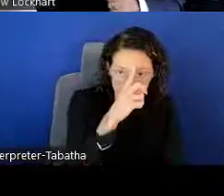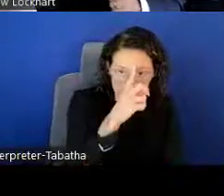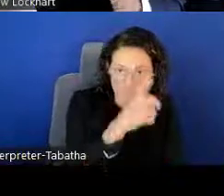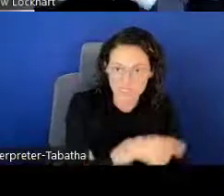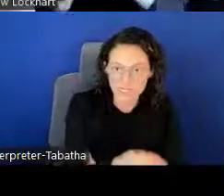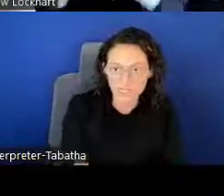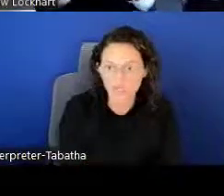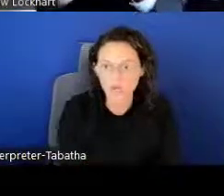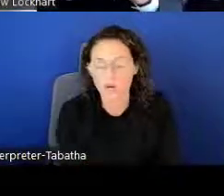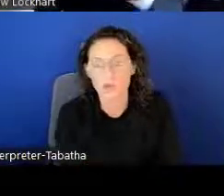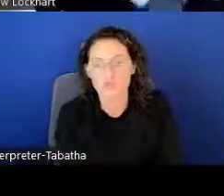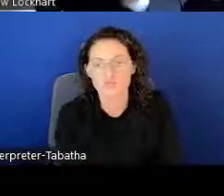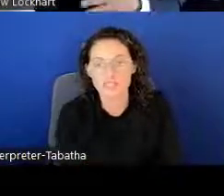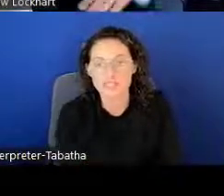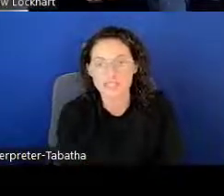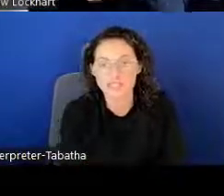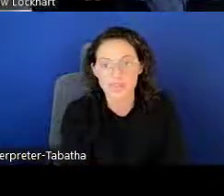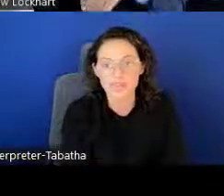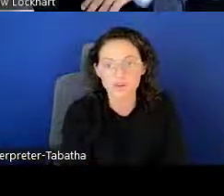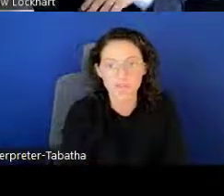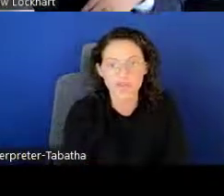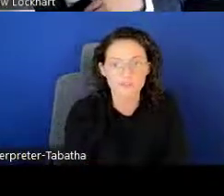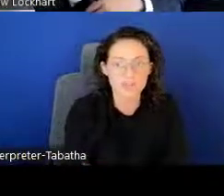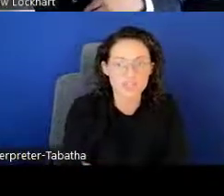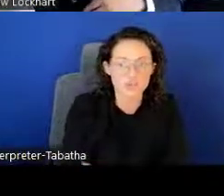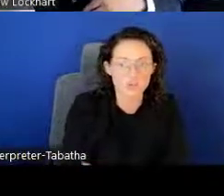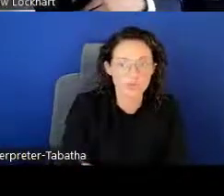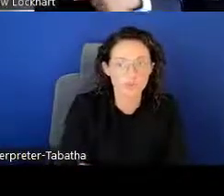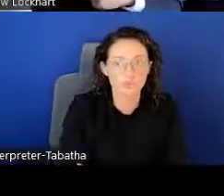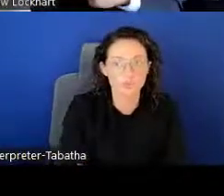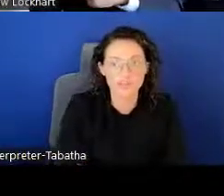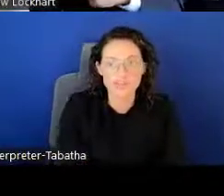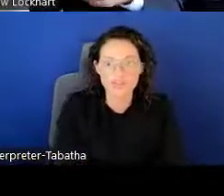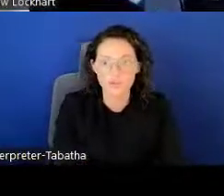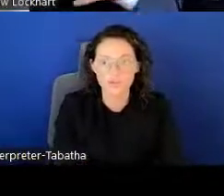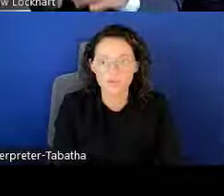This does not include our most recent cycle. That information will be available very soon.